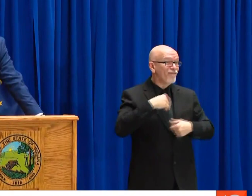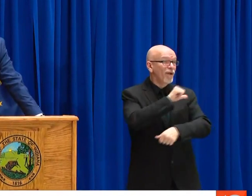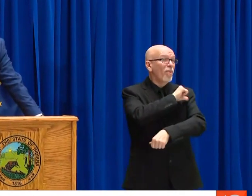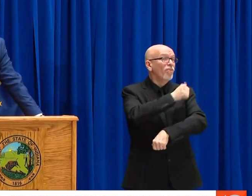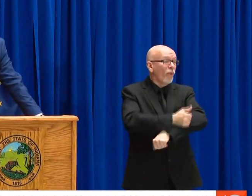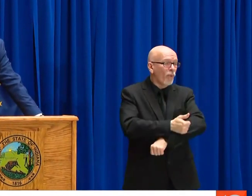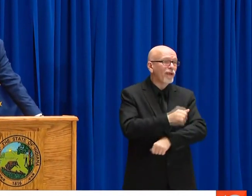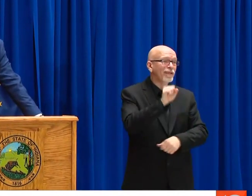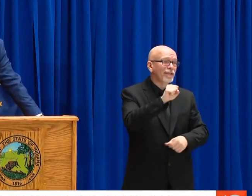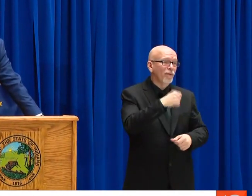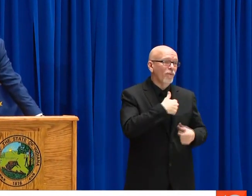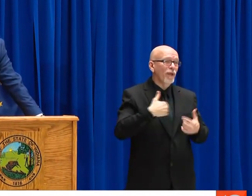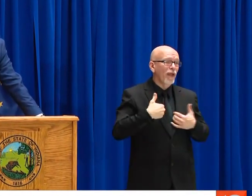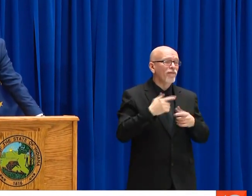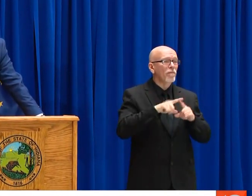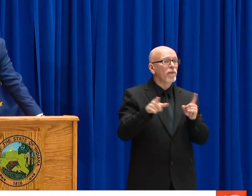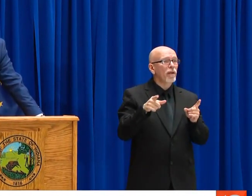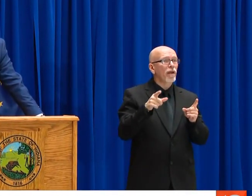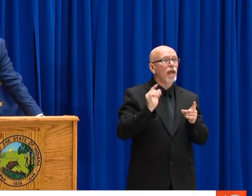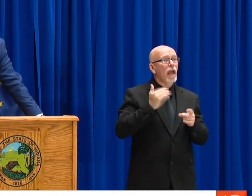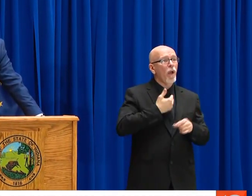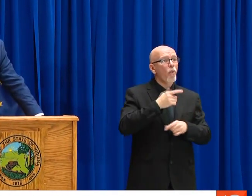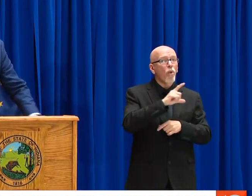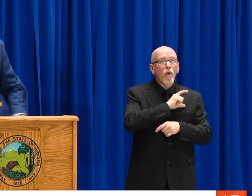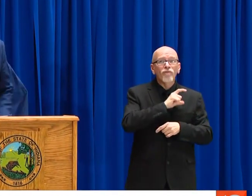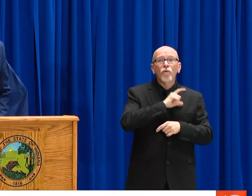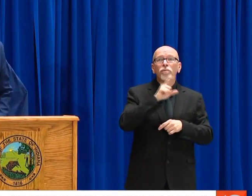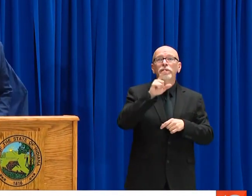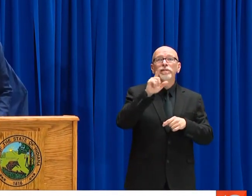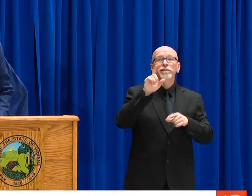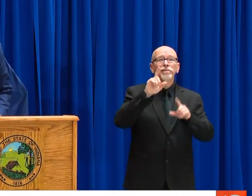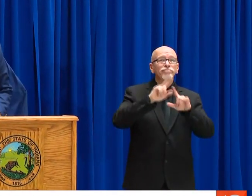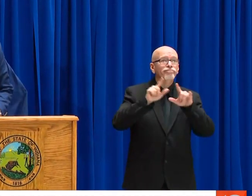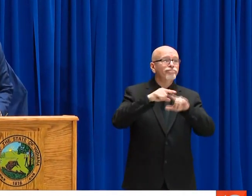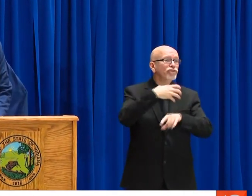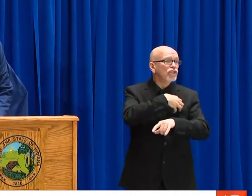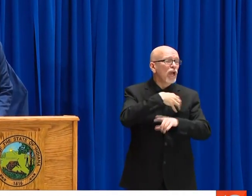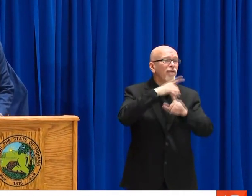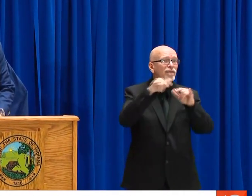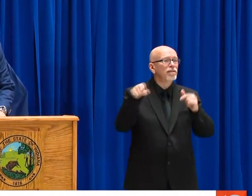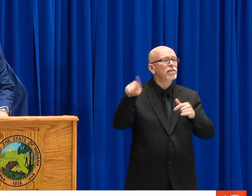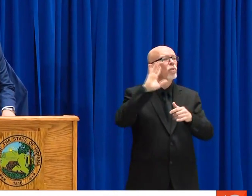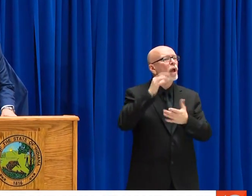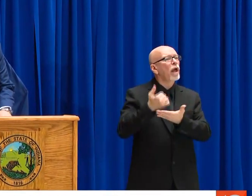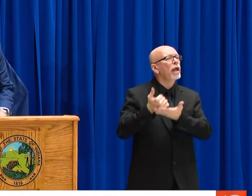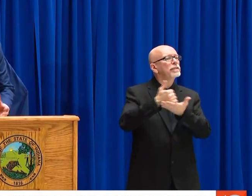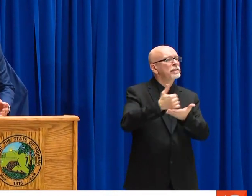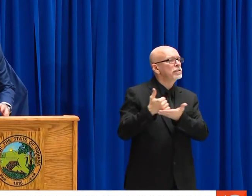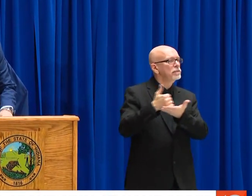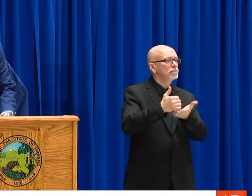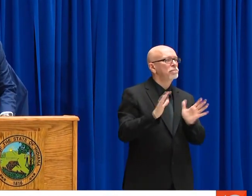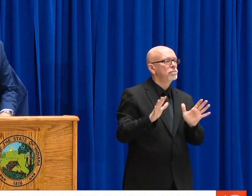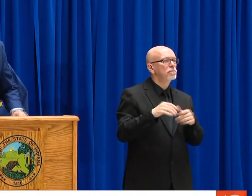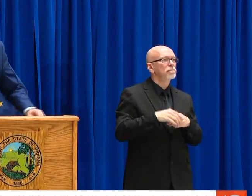OVER THE NEXT TWO WEEKS. OF COURSE WE UNDERSTAND THAT WE HAVE THE AUTHORITY.